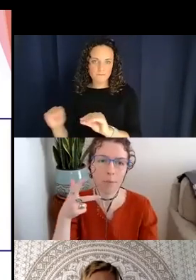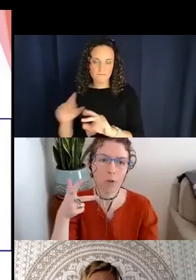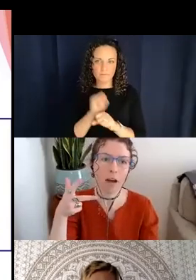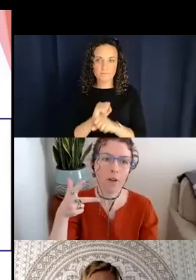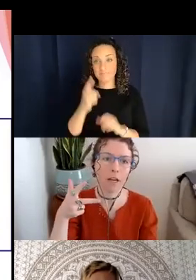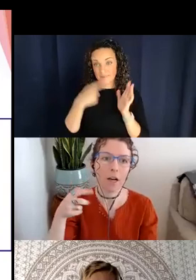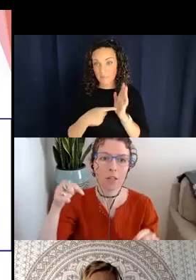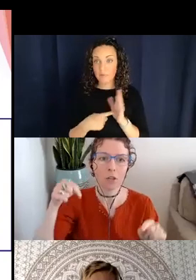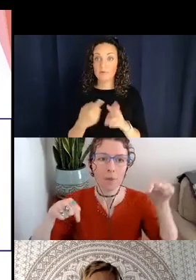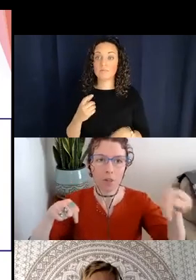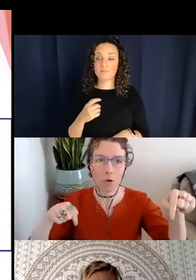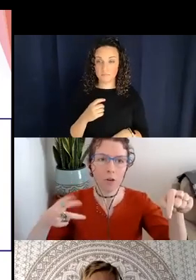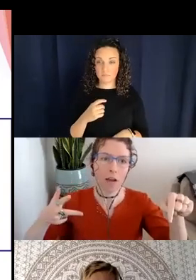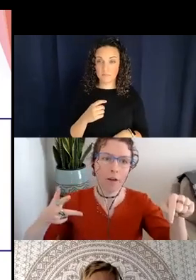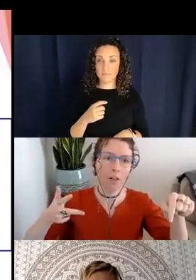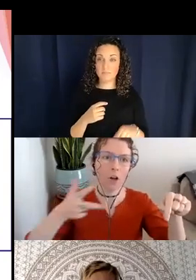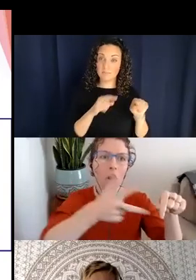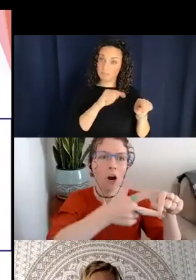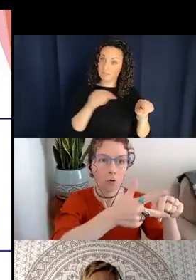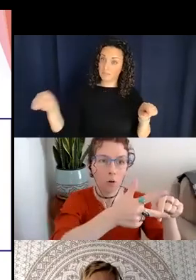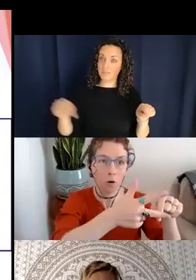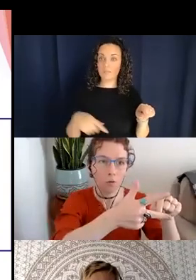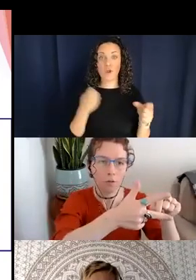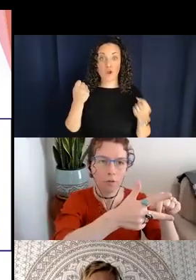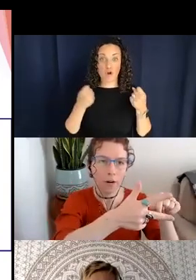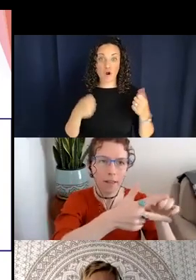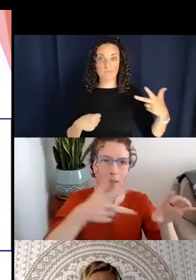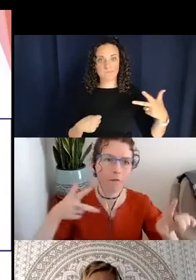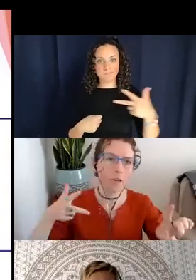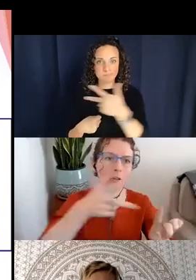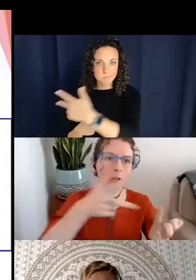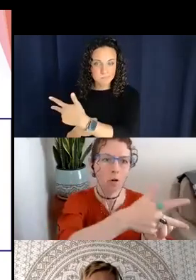you have like source-path-goal you have the car drove, right, like the vehicle drove from